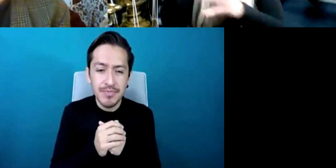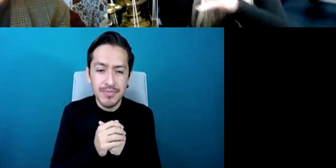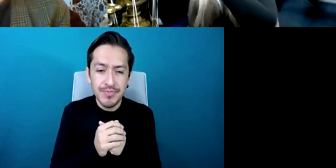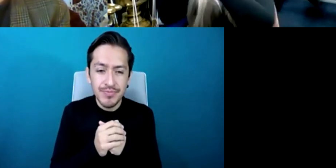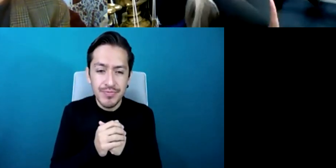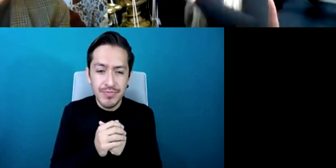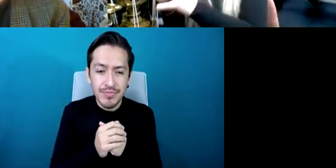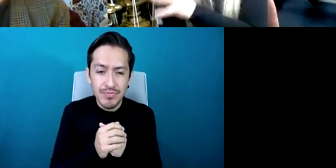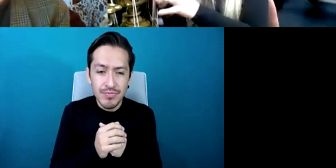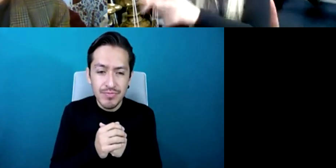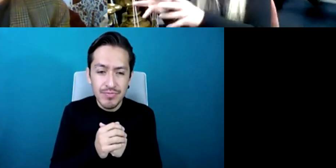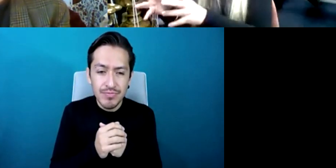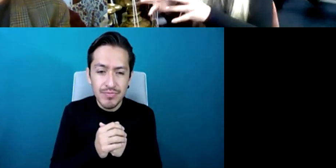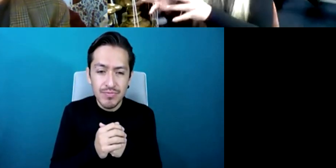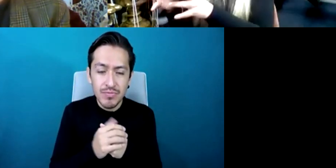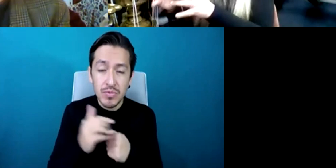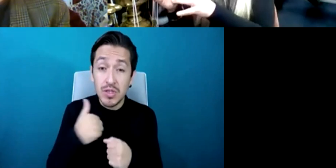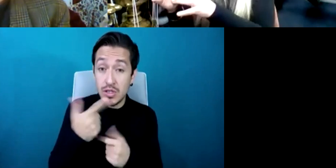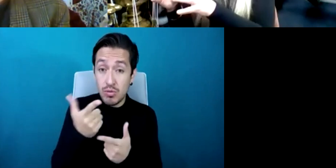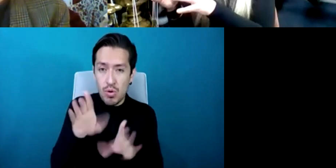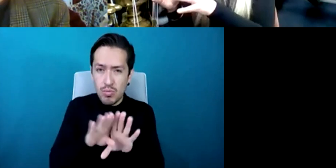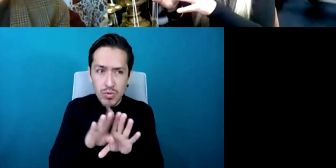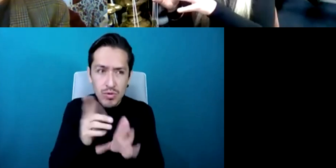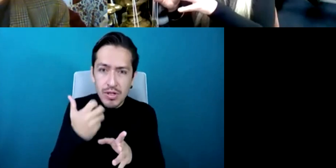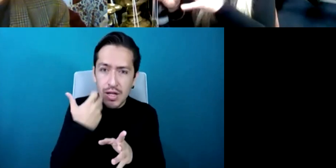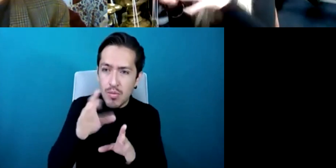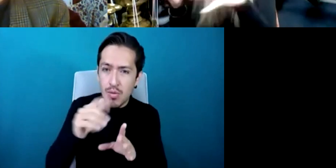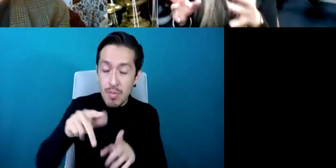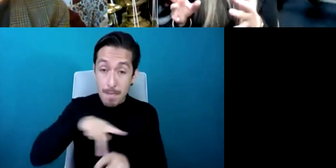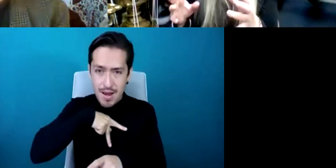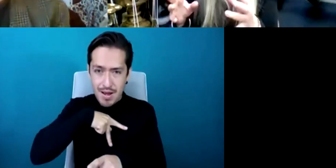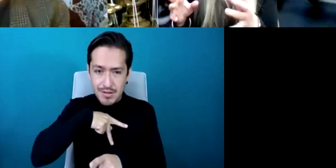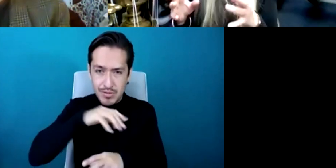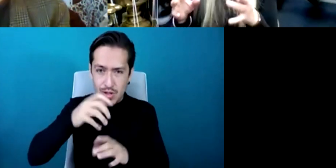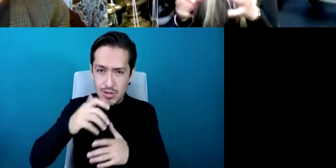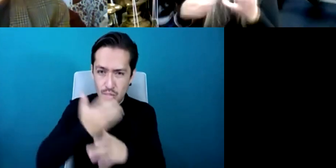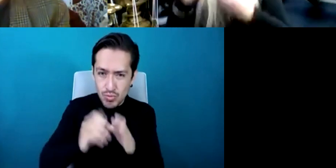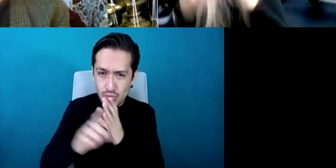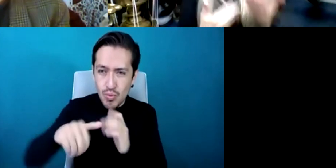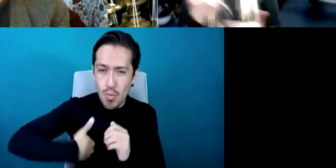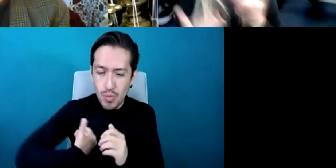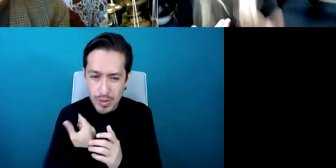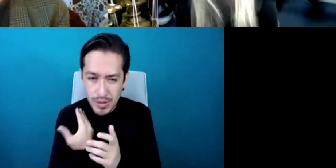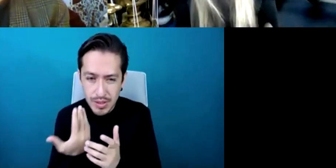I could perhaps tap into my own collection during the whole lockdown period and try to re-engage